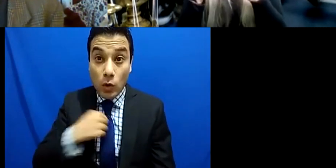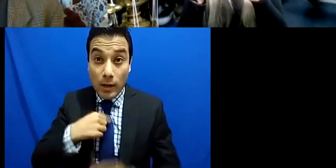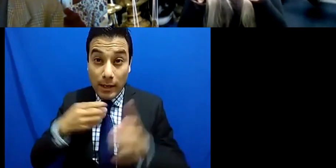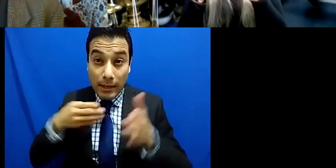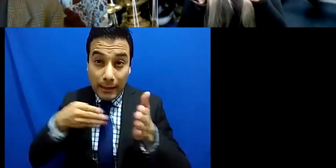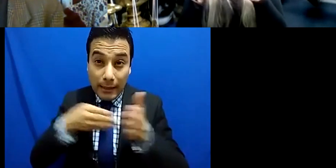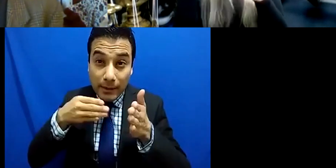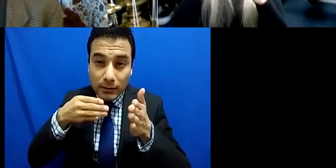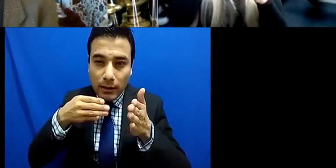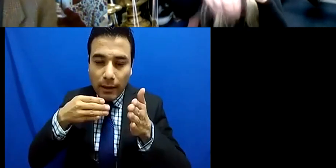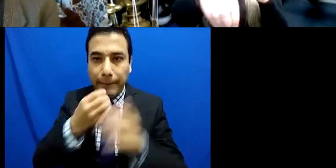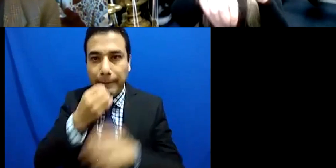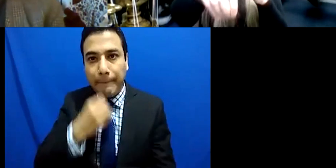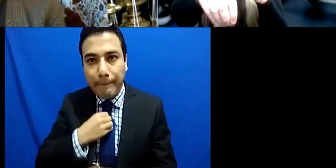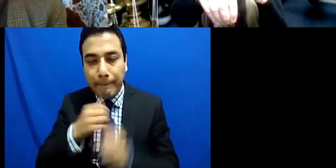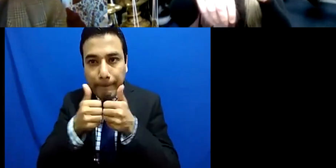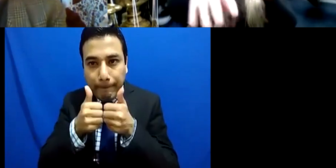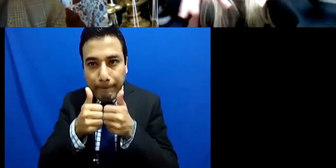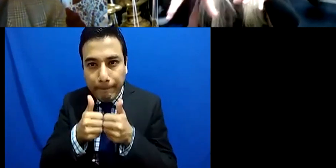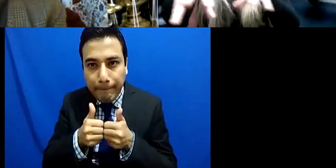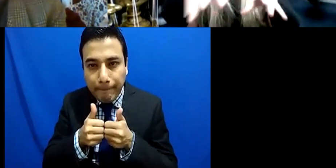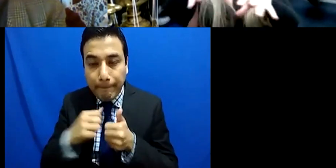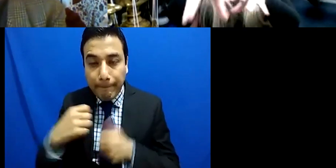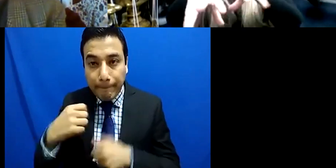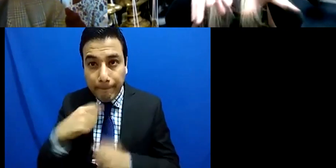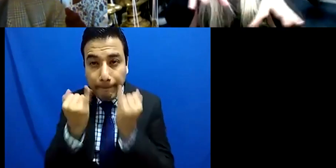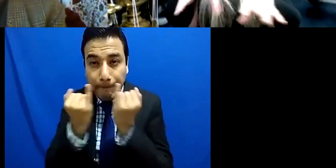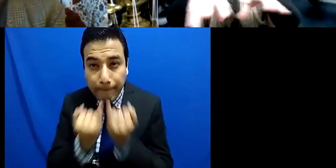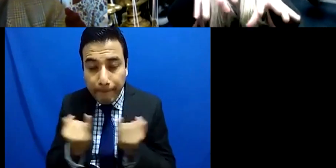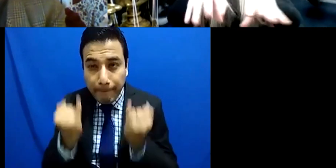in our four walls and I'll feel comfortable in there this is about both of us or all of us